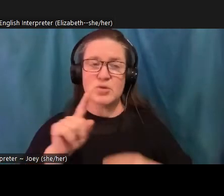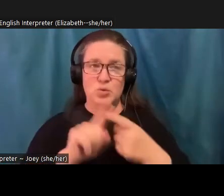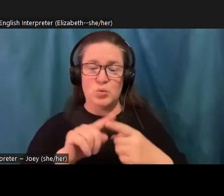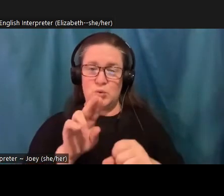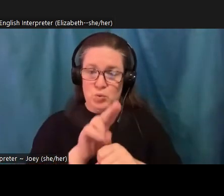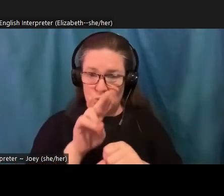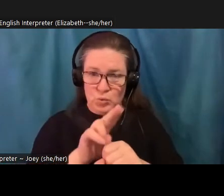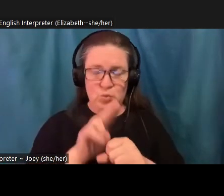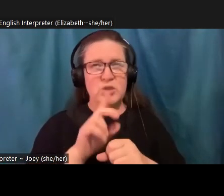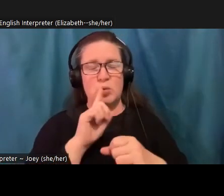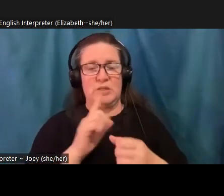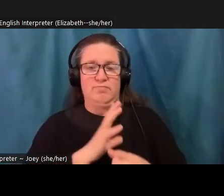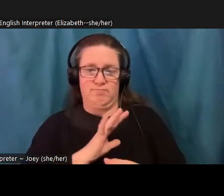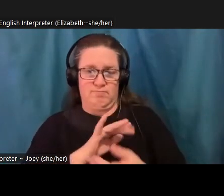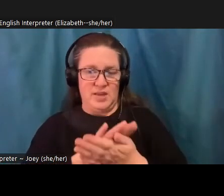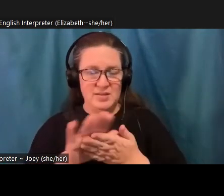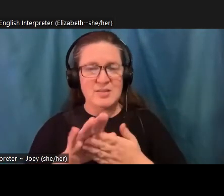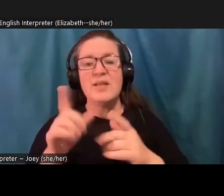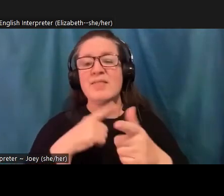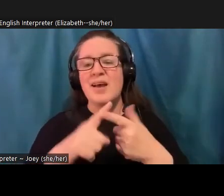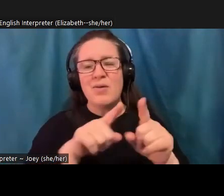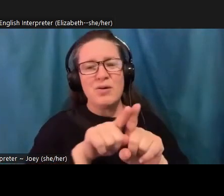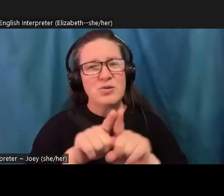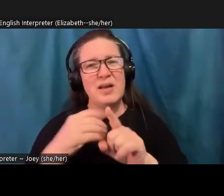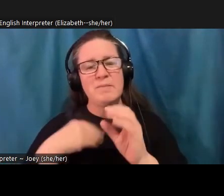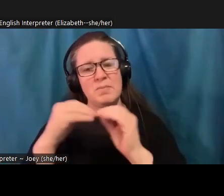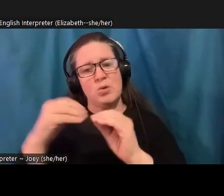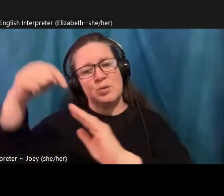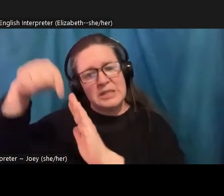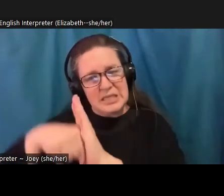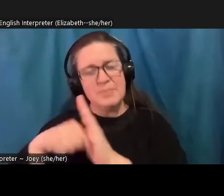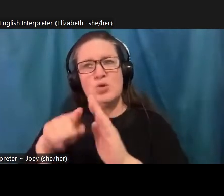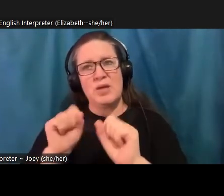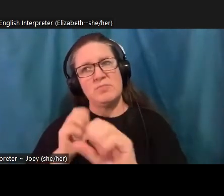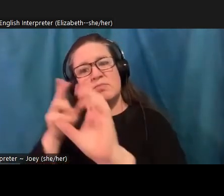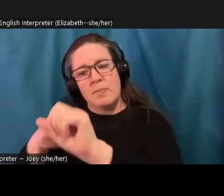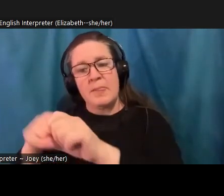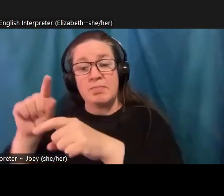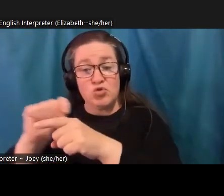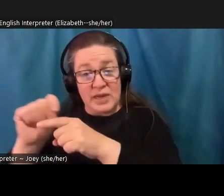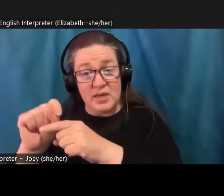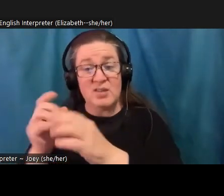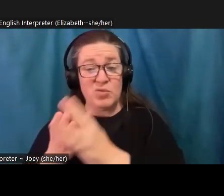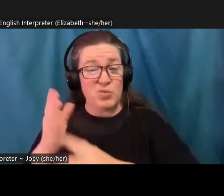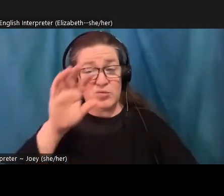they have everything from trainings, you can attend both virtually and in person, they have podcasts, and they're